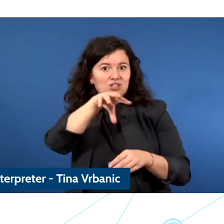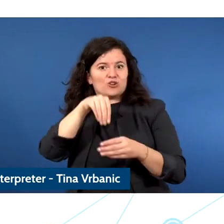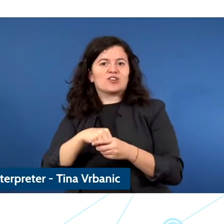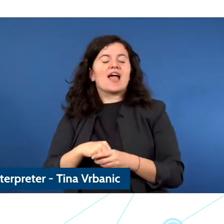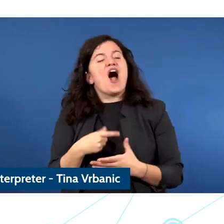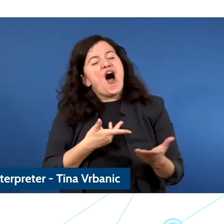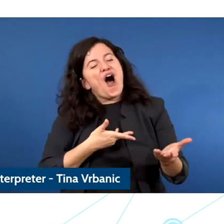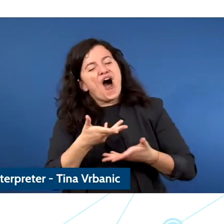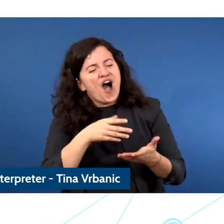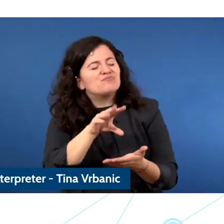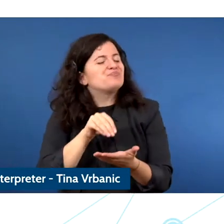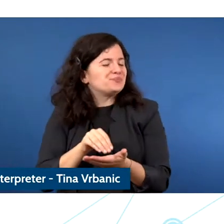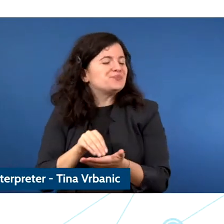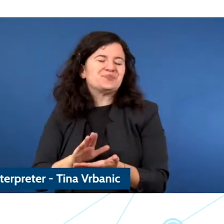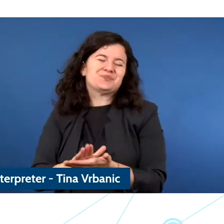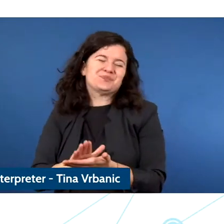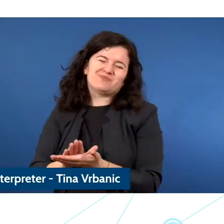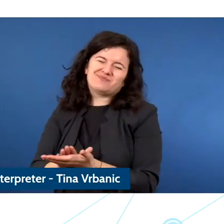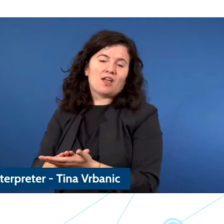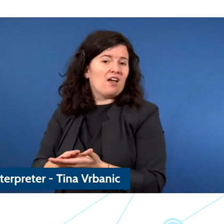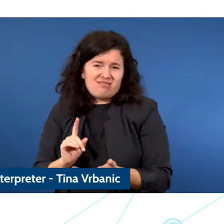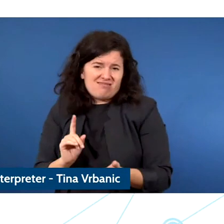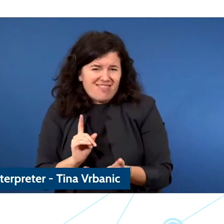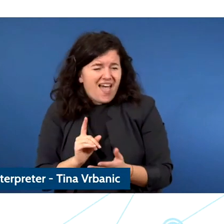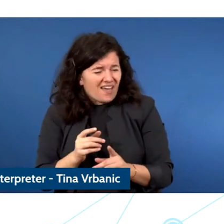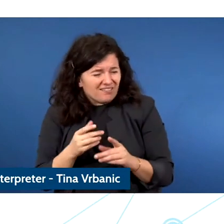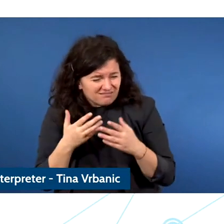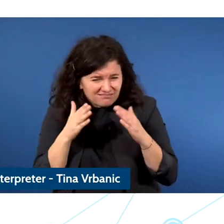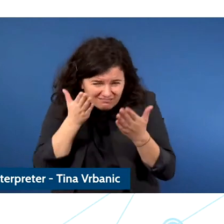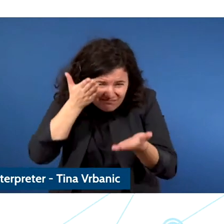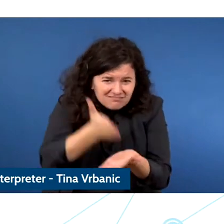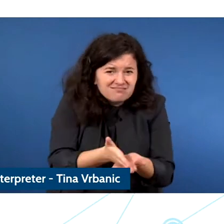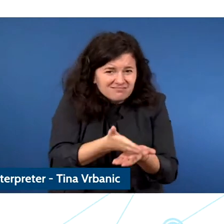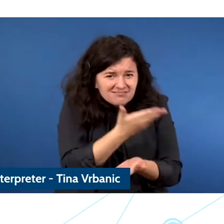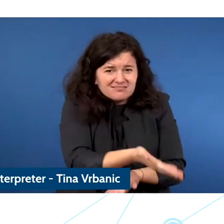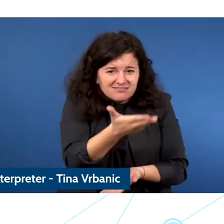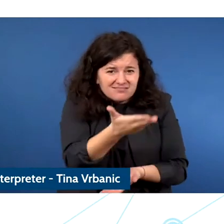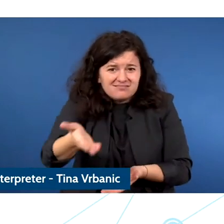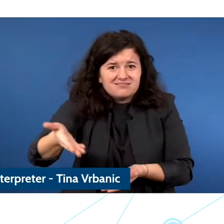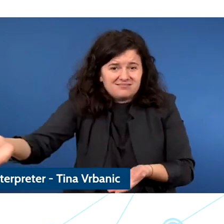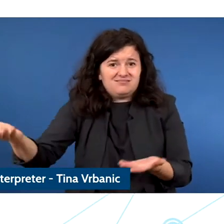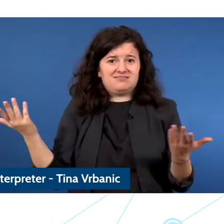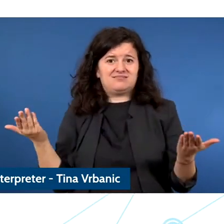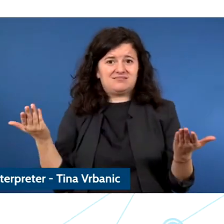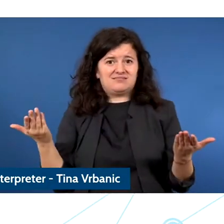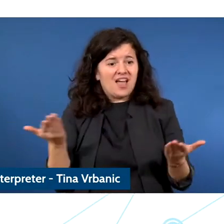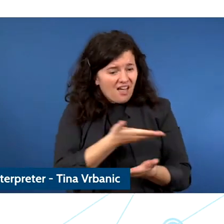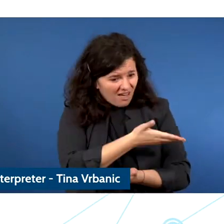as we have seen with child human right defenders across the global that are